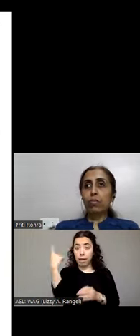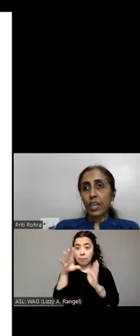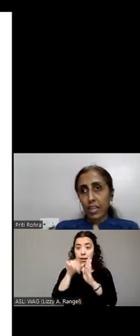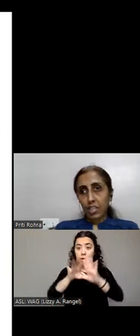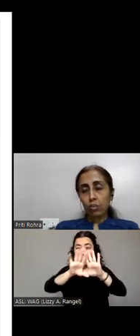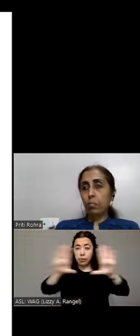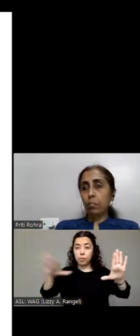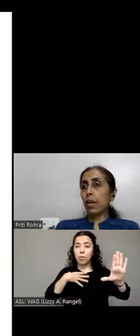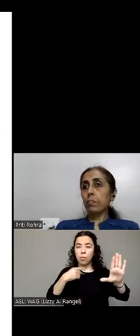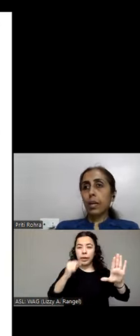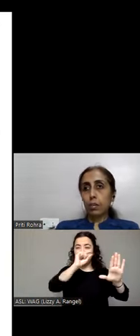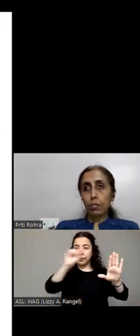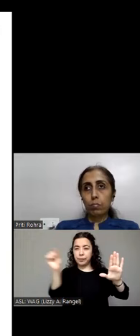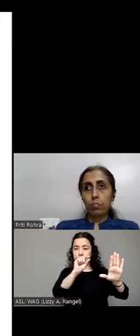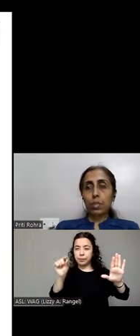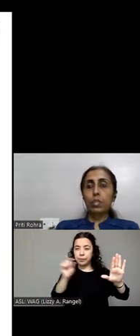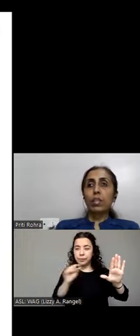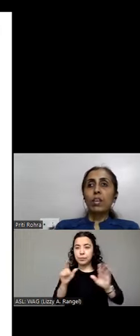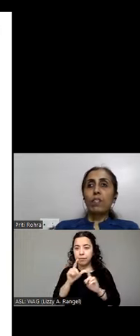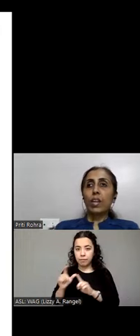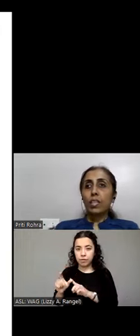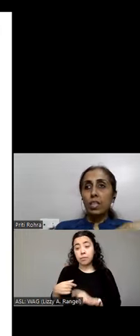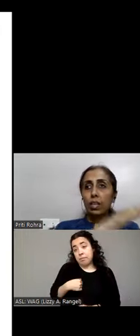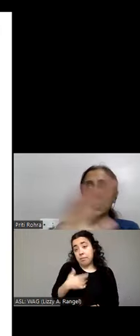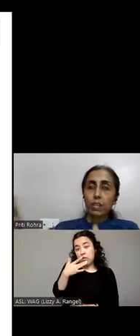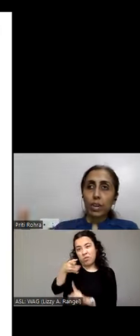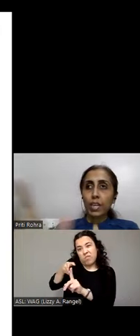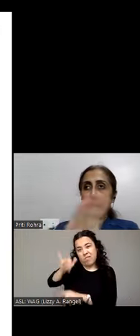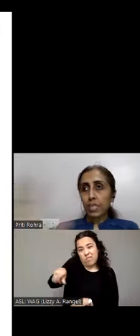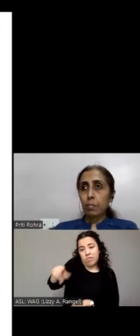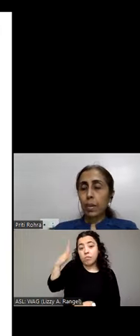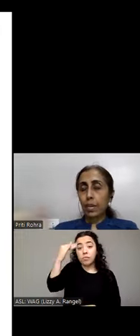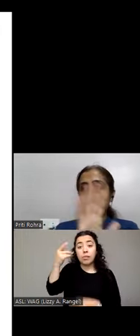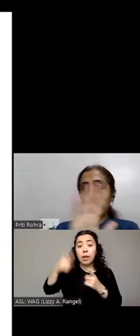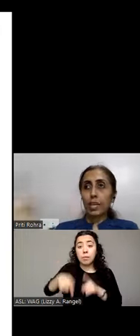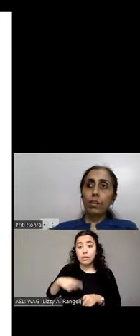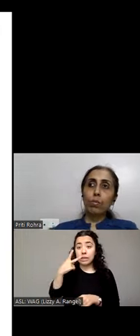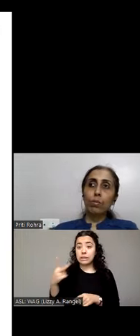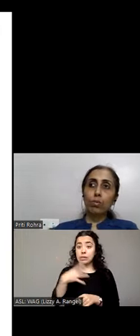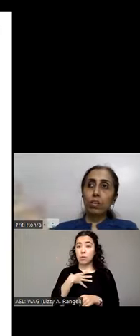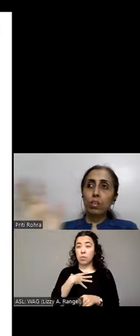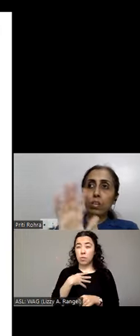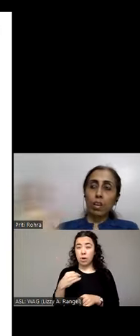white text on a black background. Because when I see white text in the background the tend to use